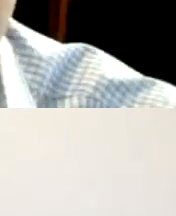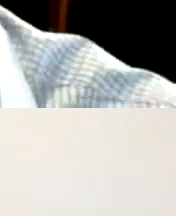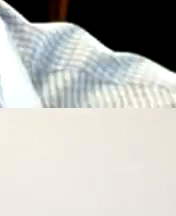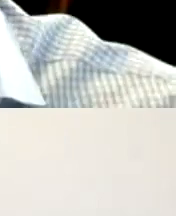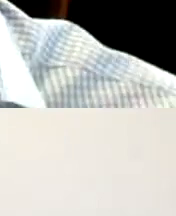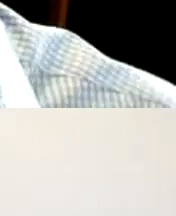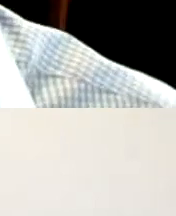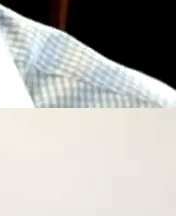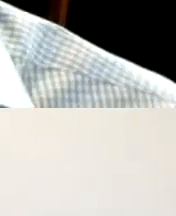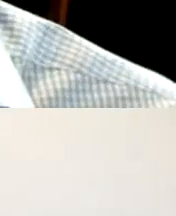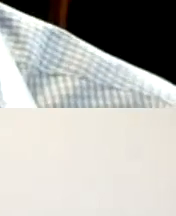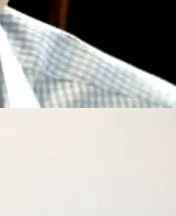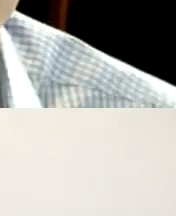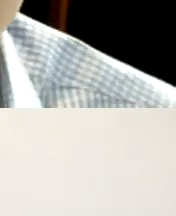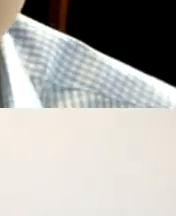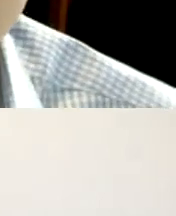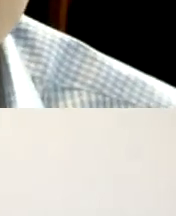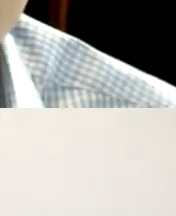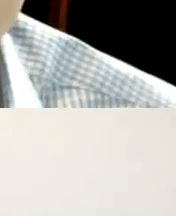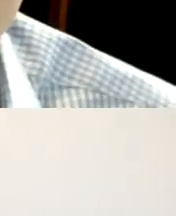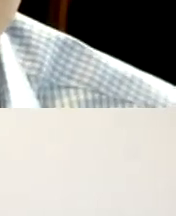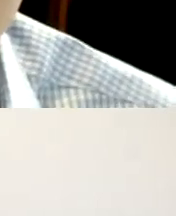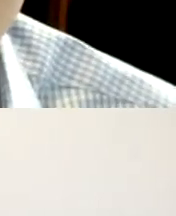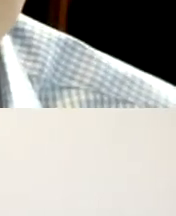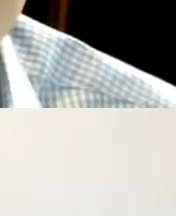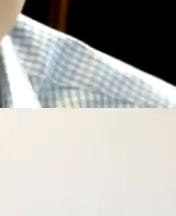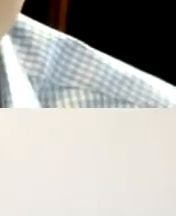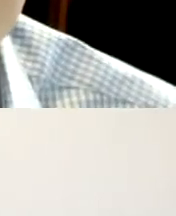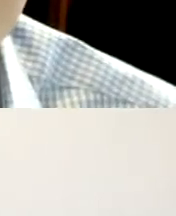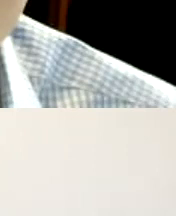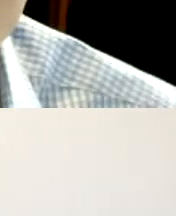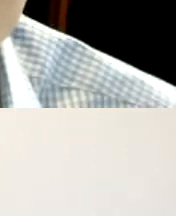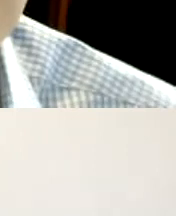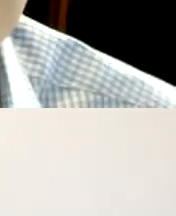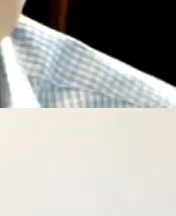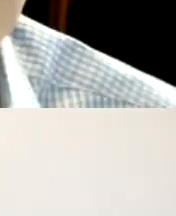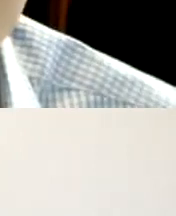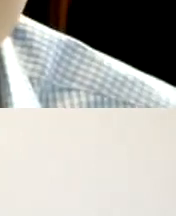kind of Hidden Gem resources and talking about just discovering resources and how able plays